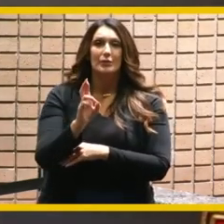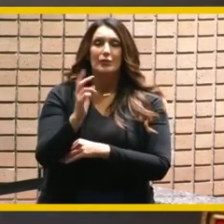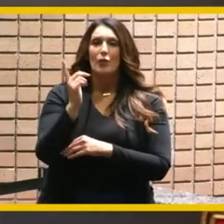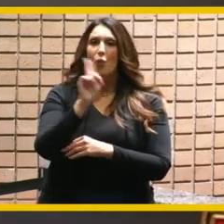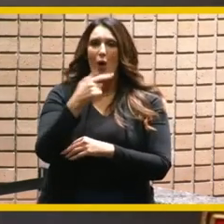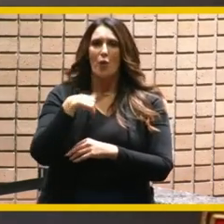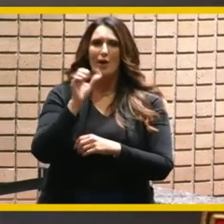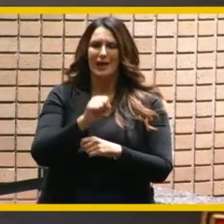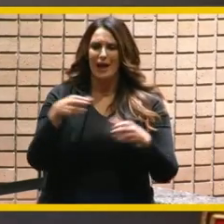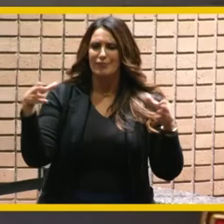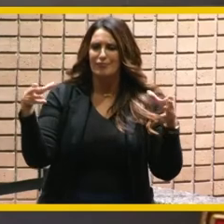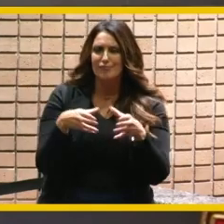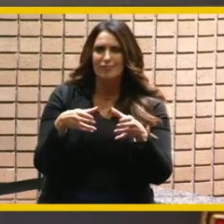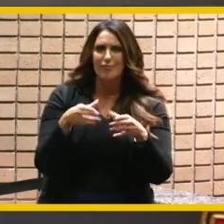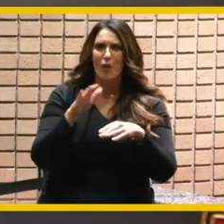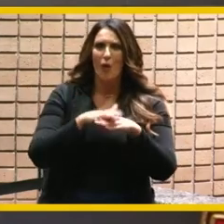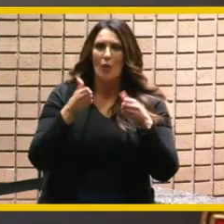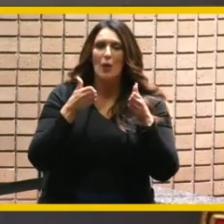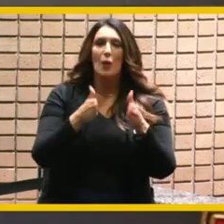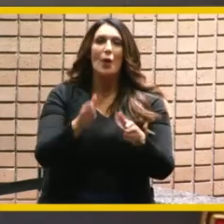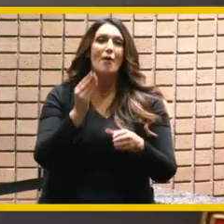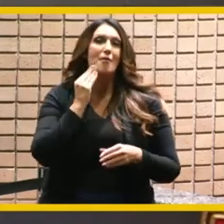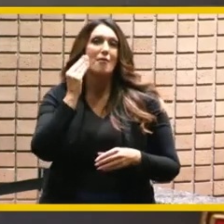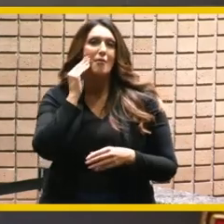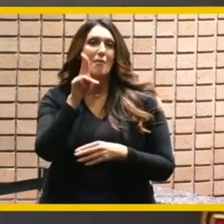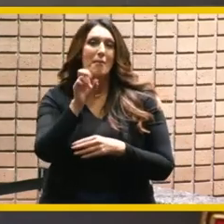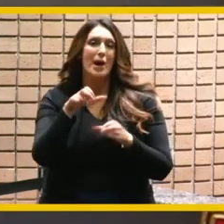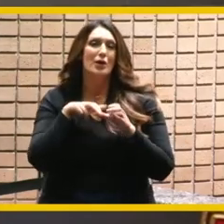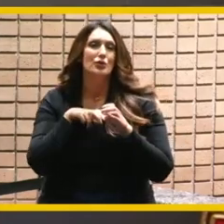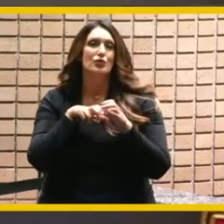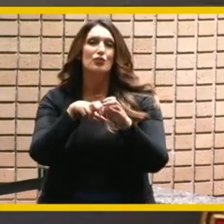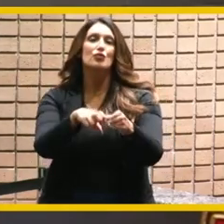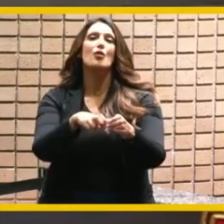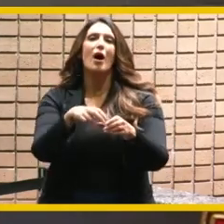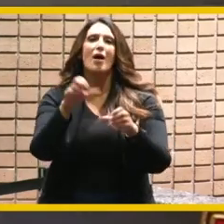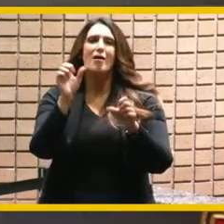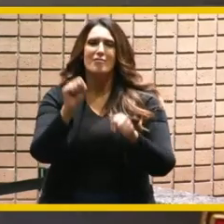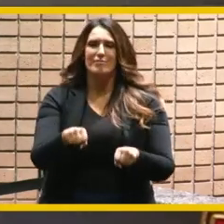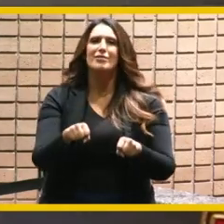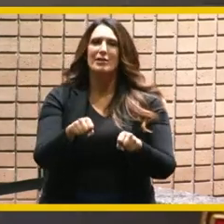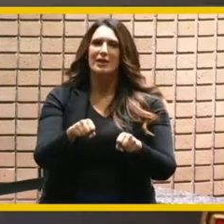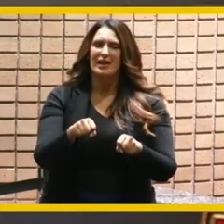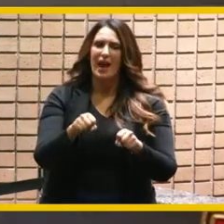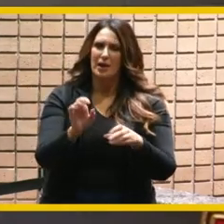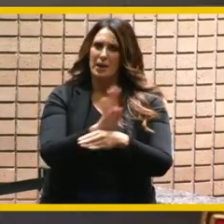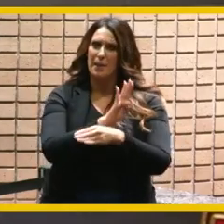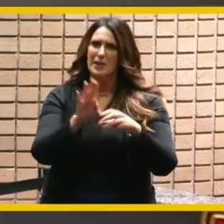on the bus ride home and an intensive two-year revamp of how businesses conducted in city hall